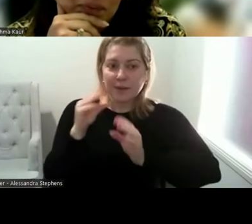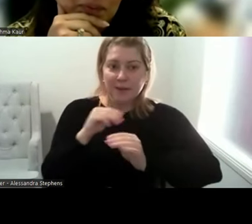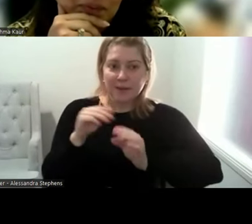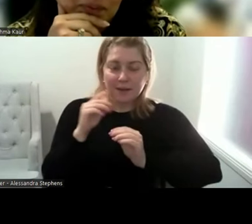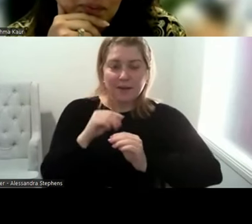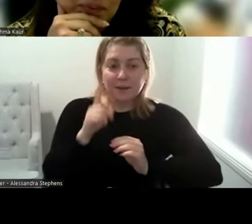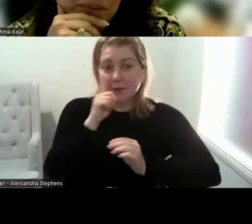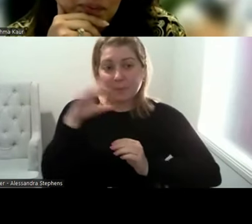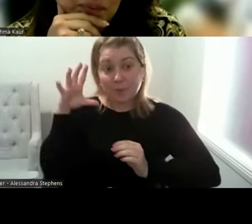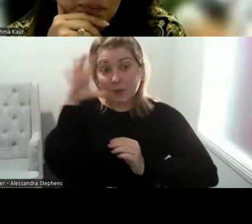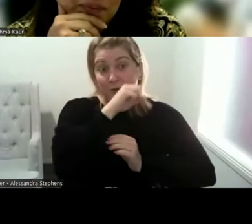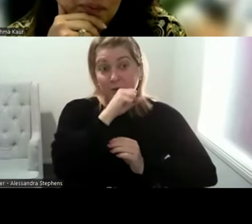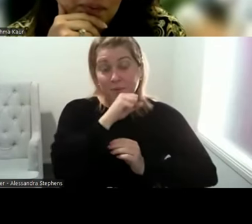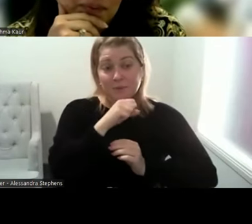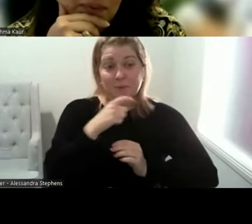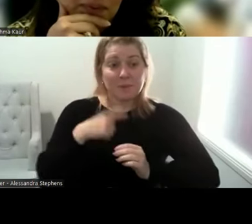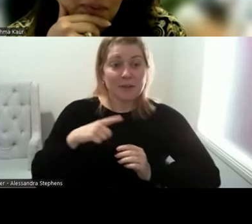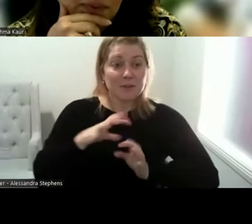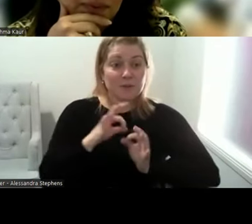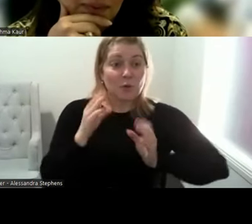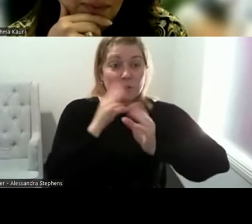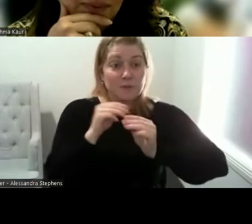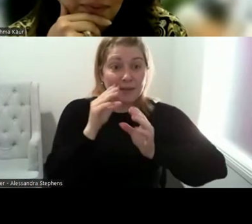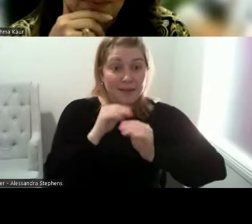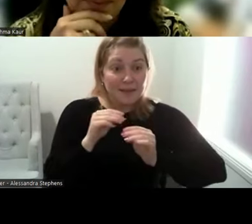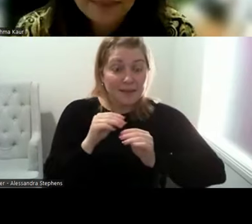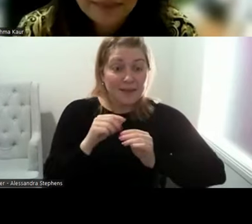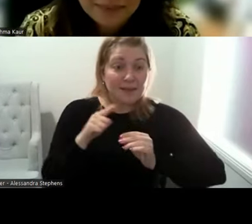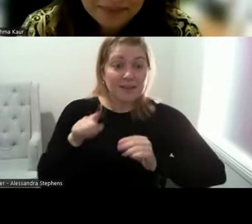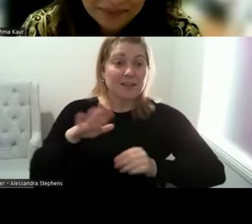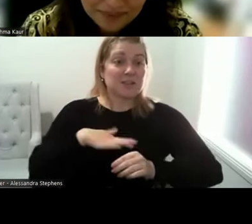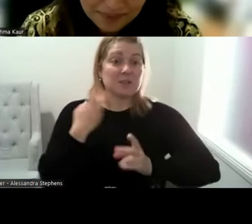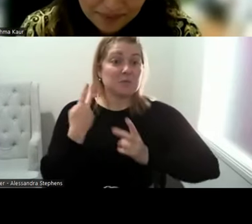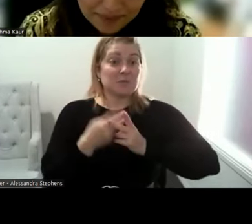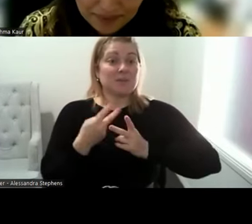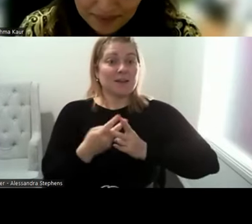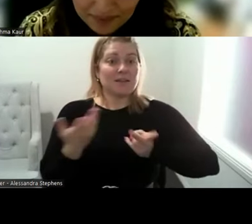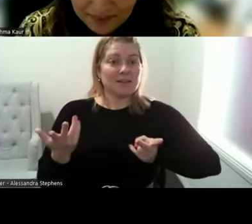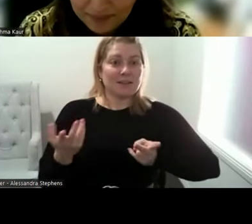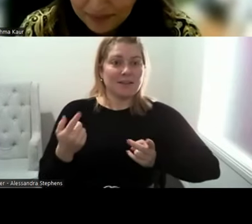you know that she was a not a sexual being. They figured out that she was getting a bit